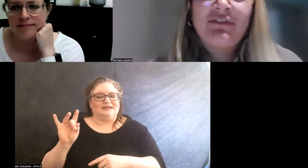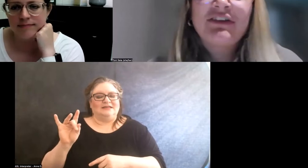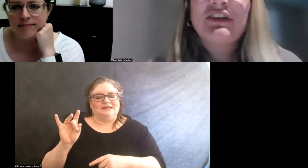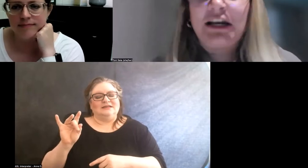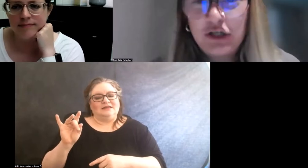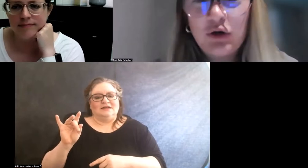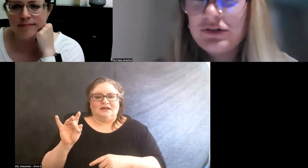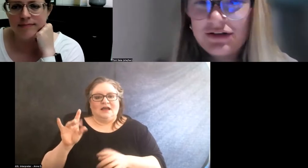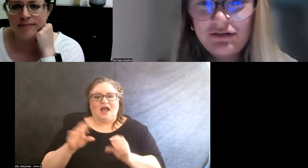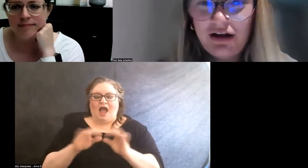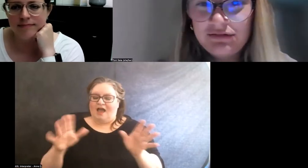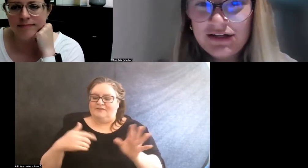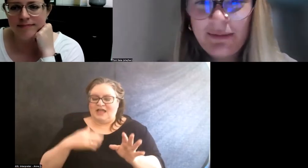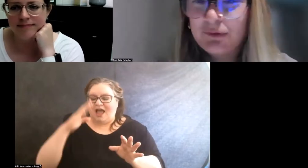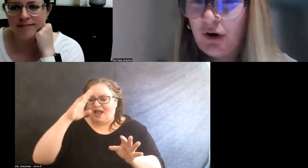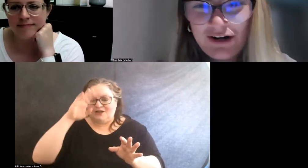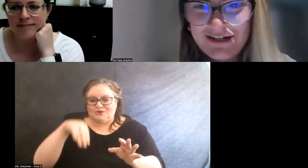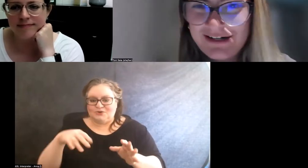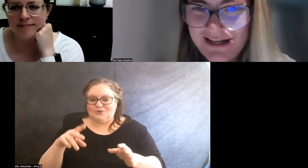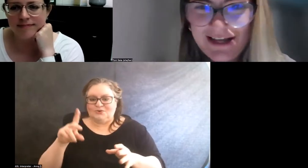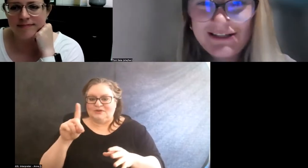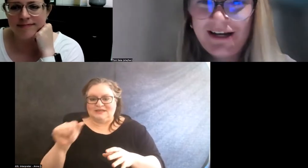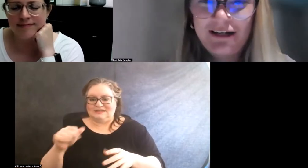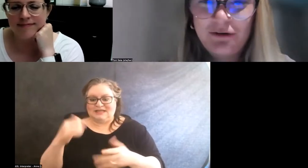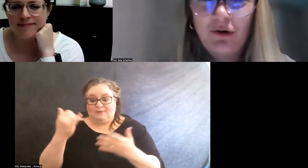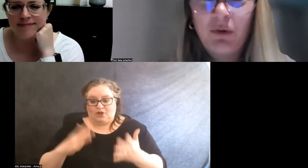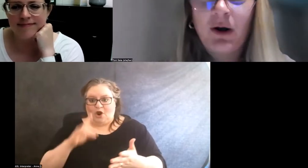Obviously, I knew disabled artists exist and I knew their work,